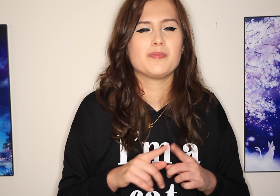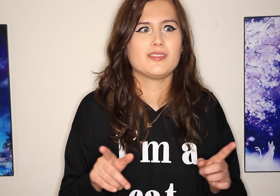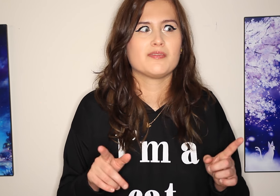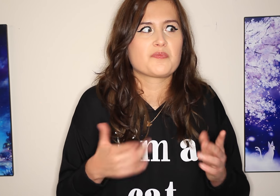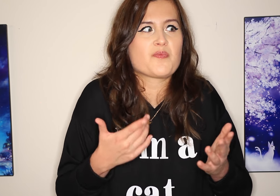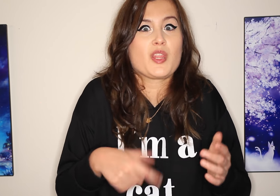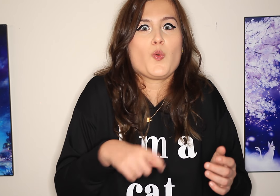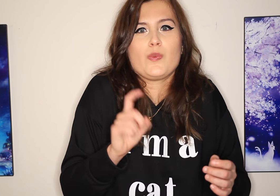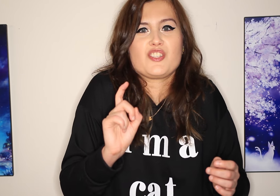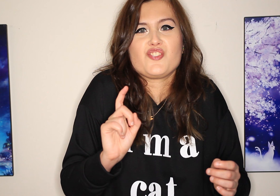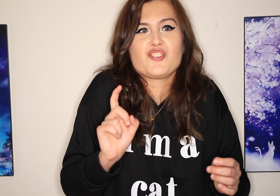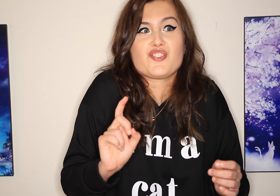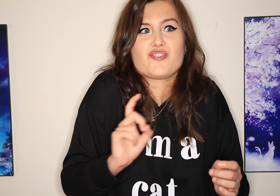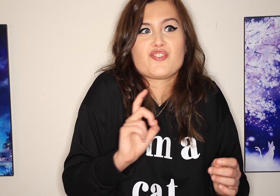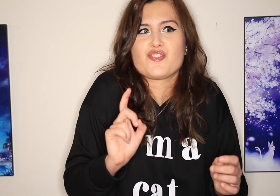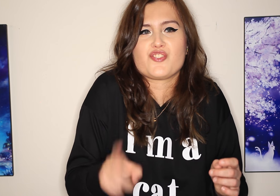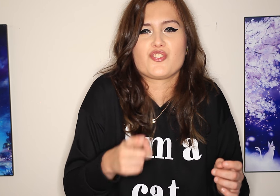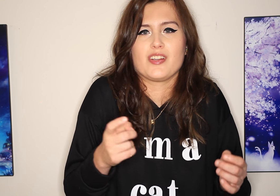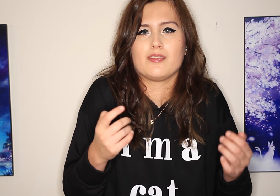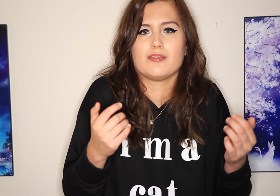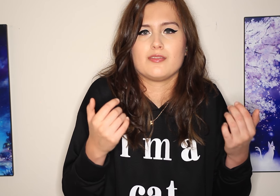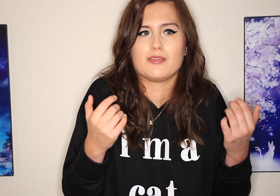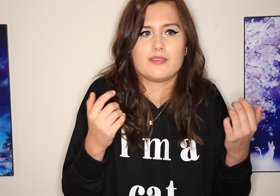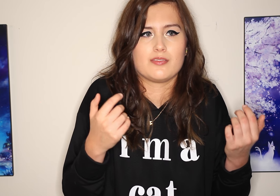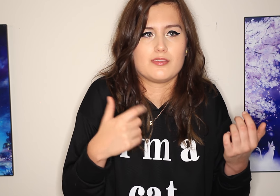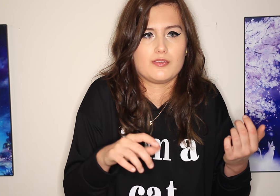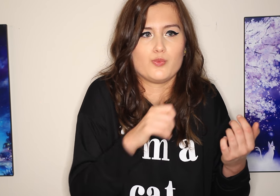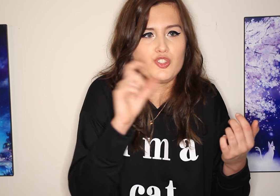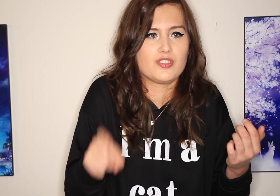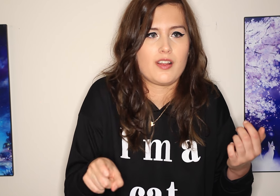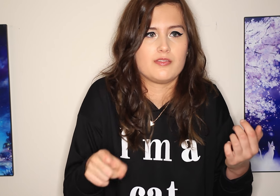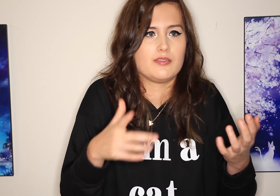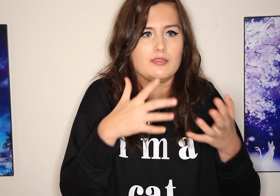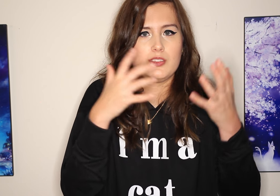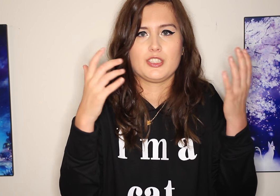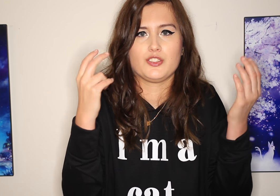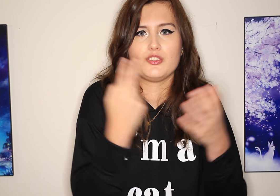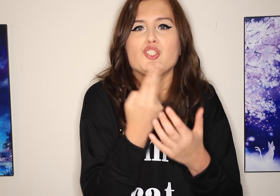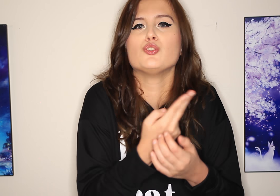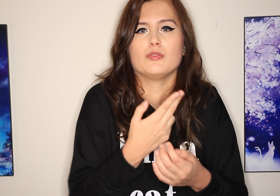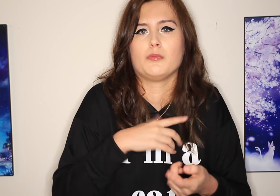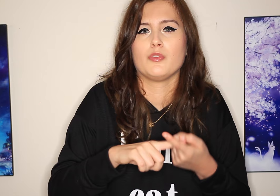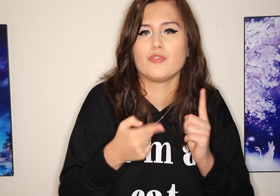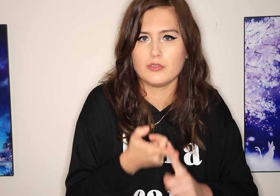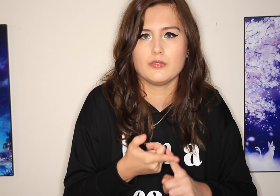But we shouldn’t have used my friend.